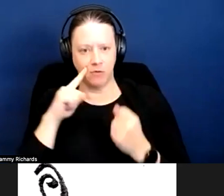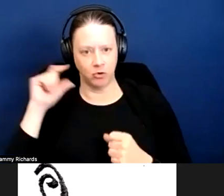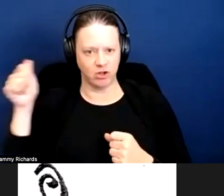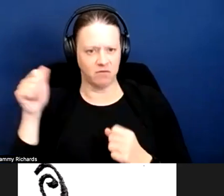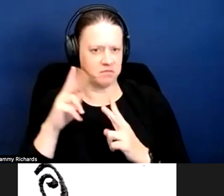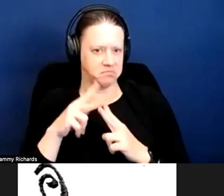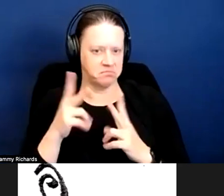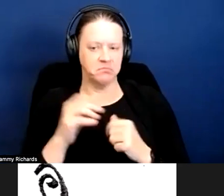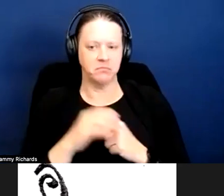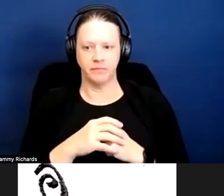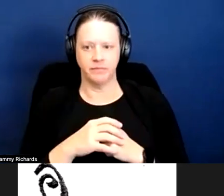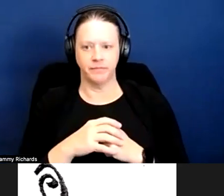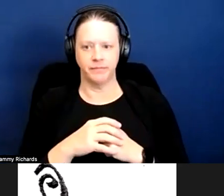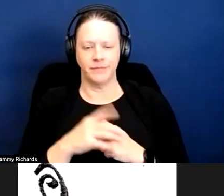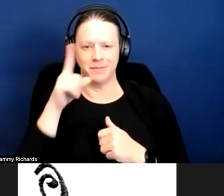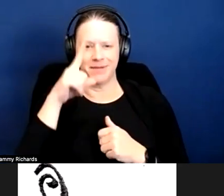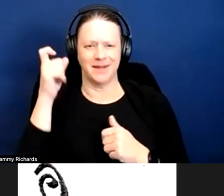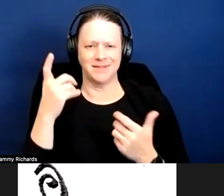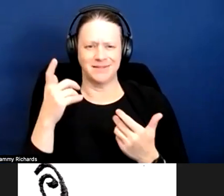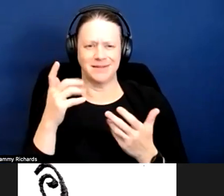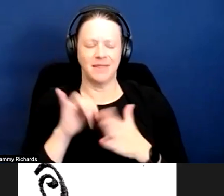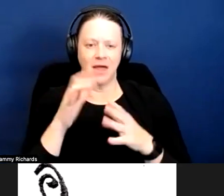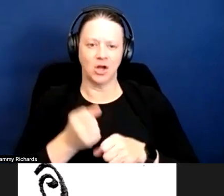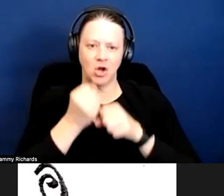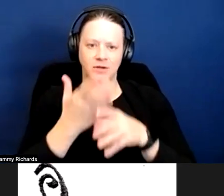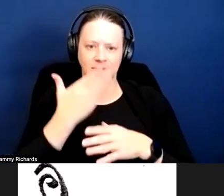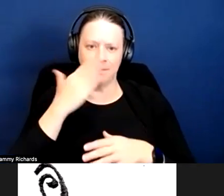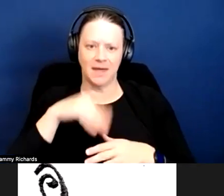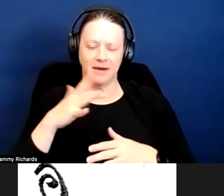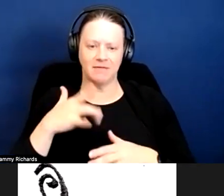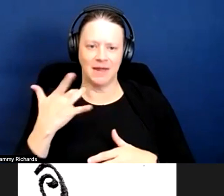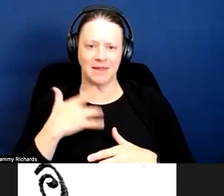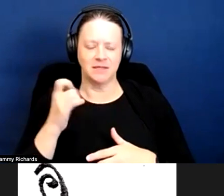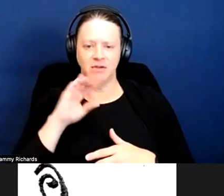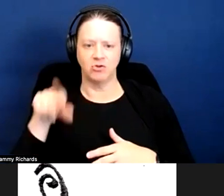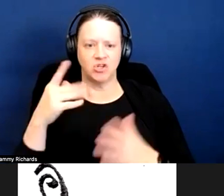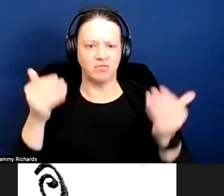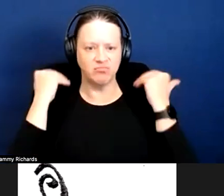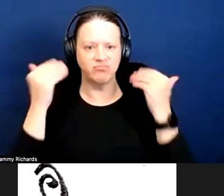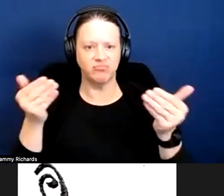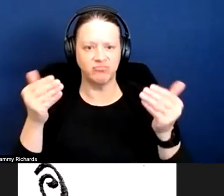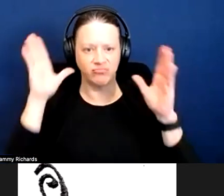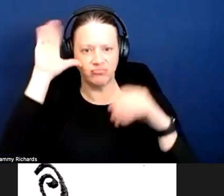Because it just -- it does cause bad feelings if you just move in an animal and don't tell